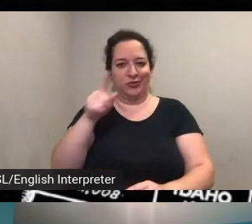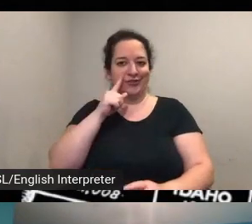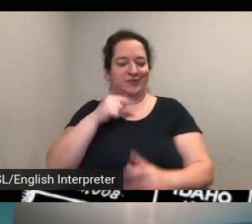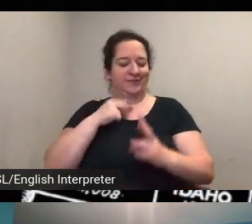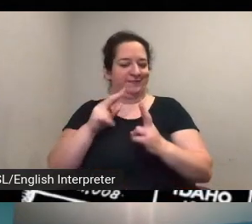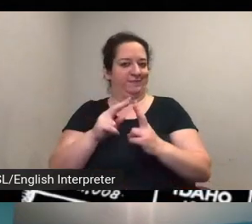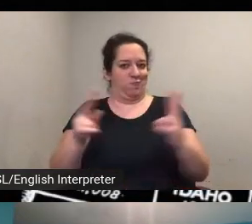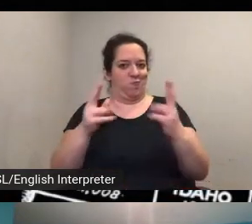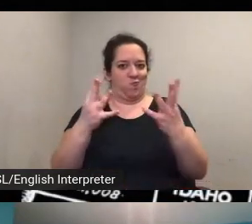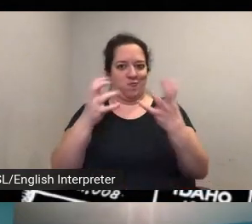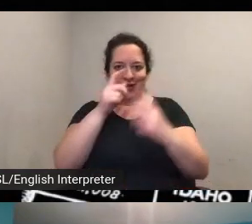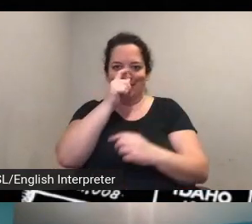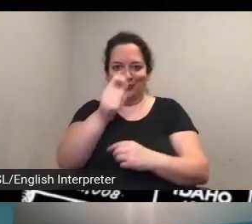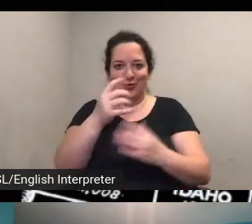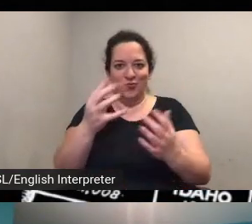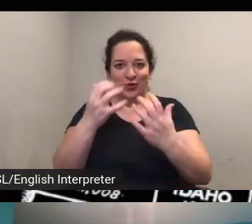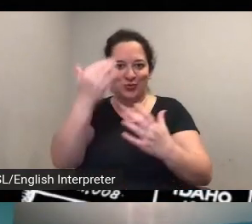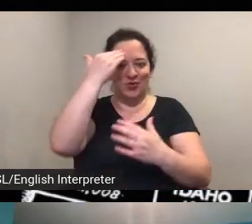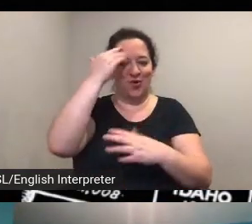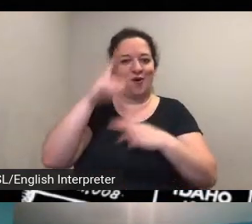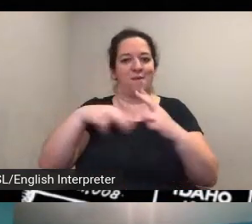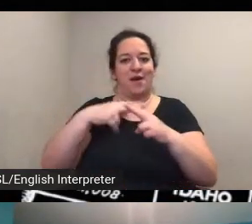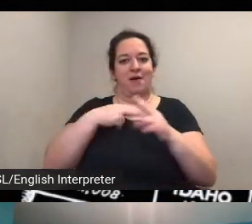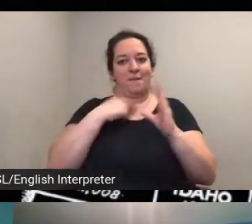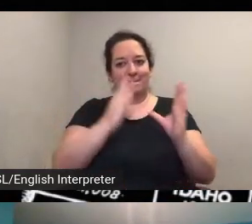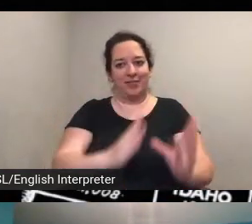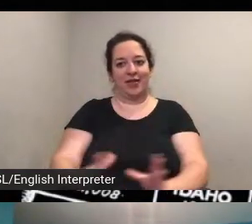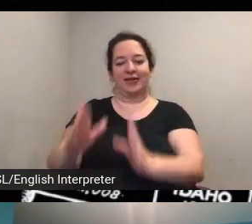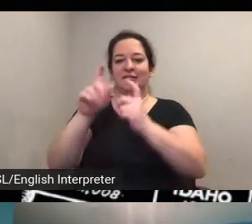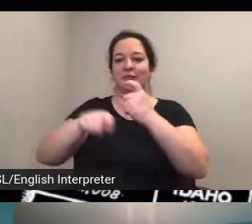any plans that you have to add in particular african-american